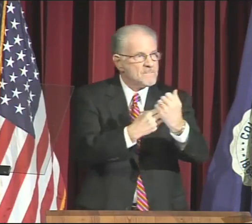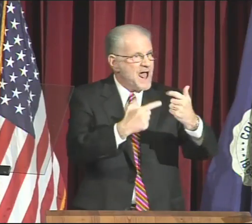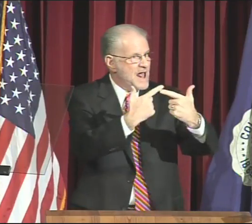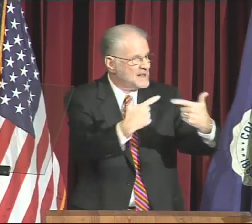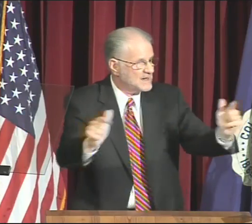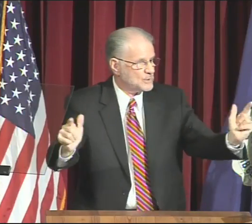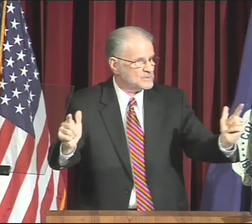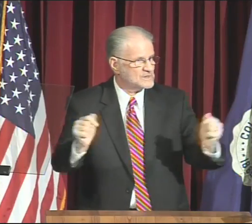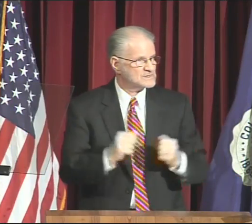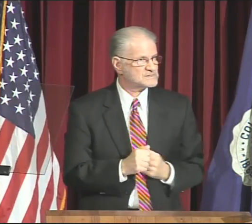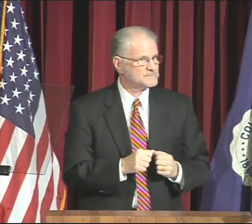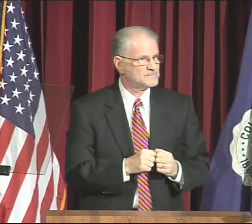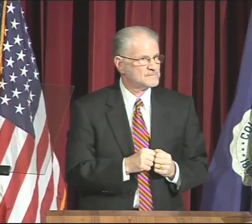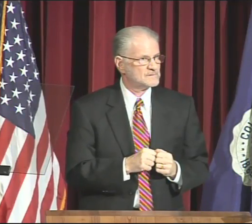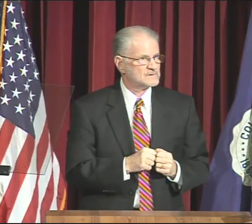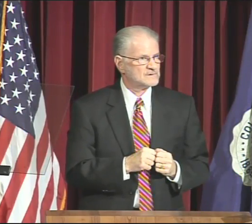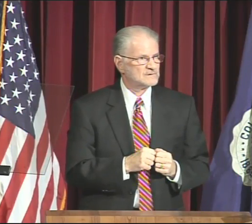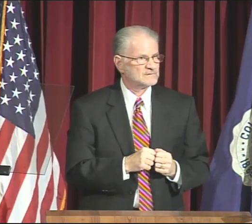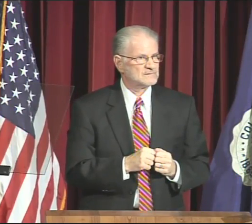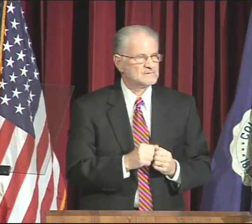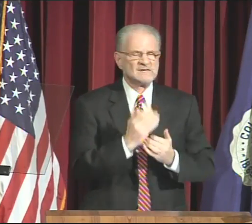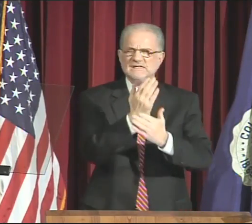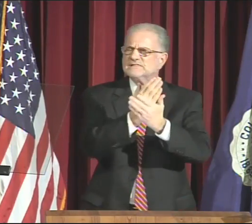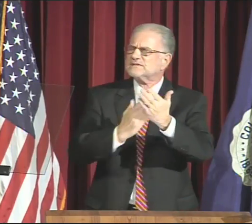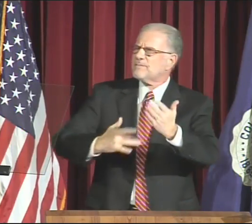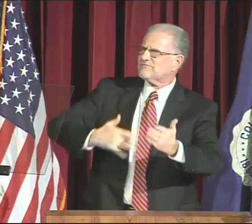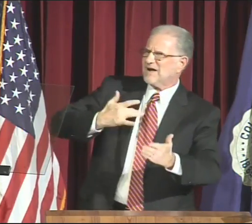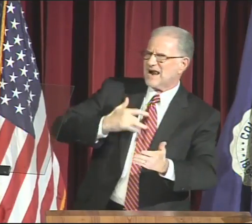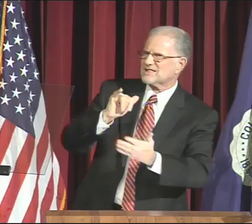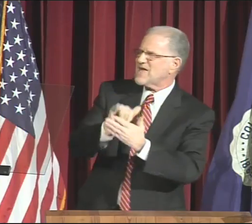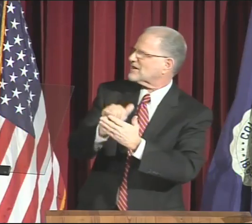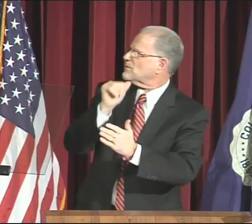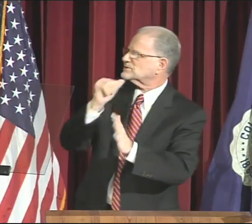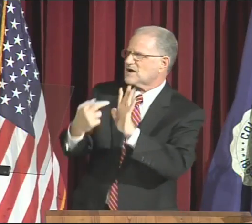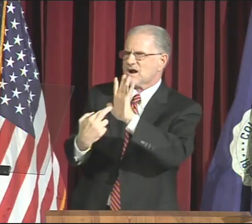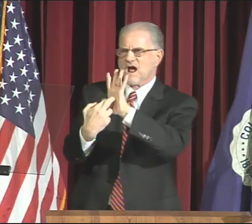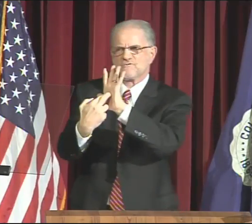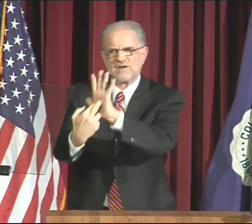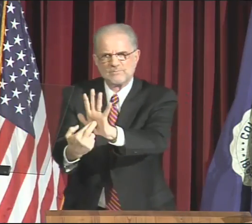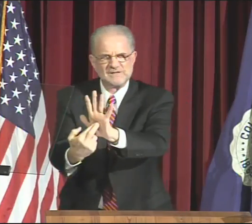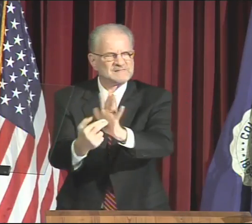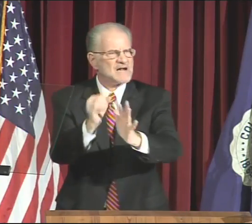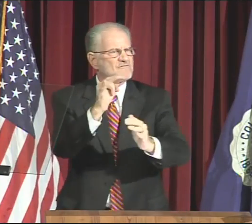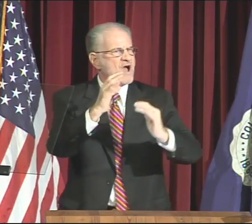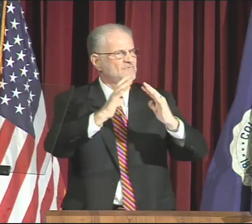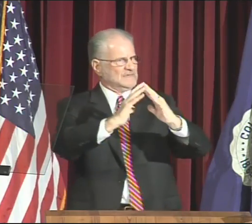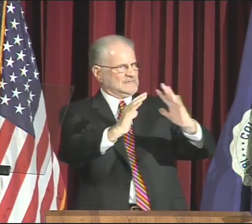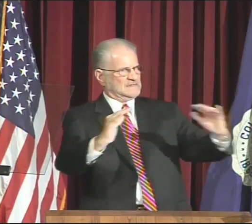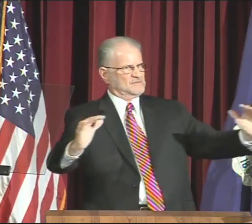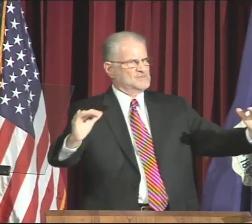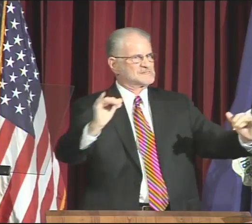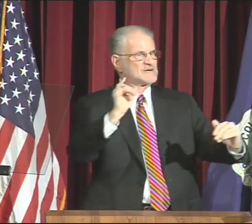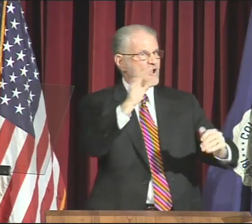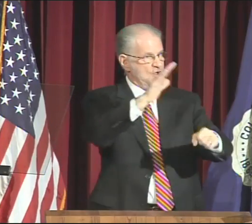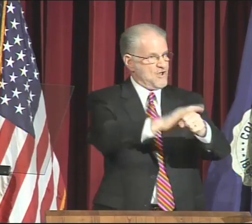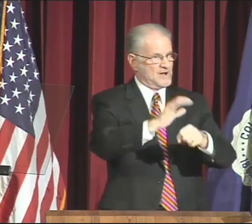of importance like bilingualism. Some felt there was not a representative